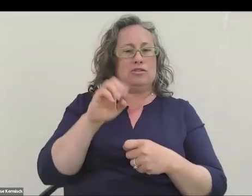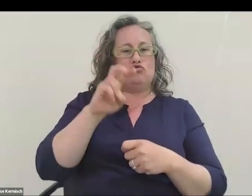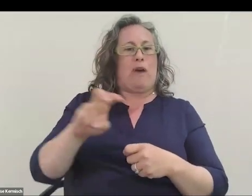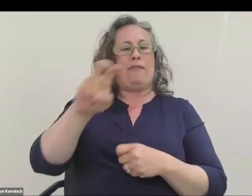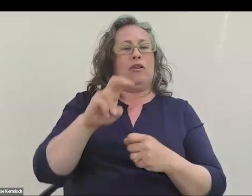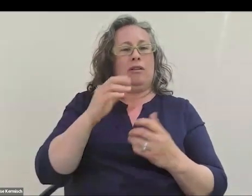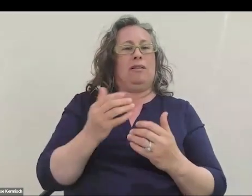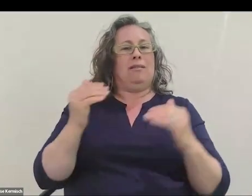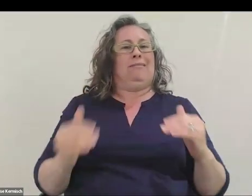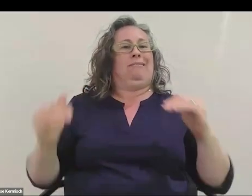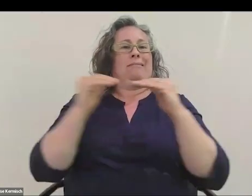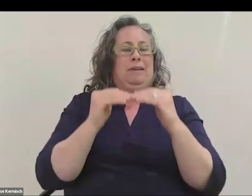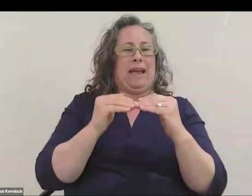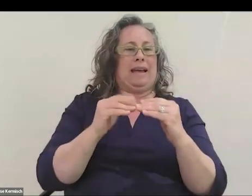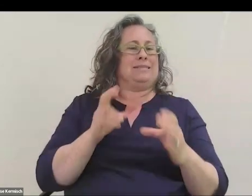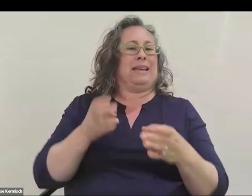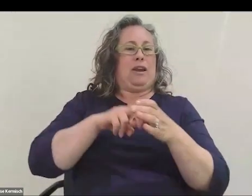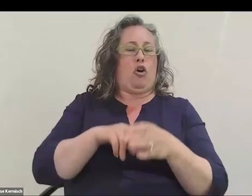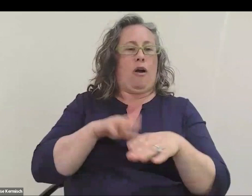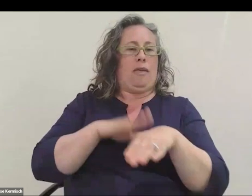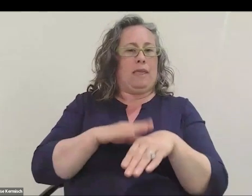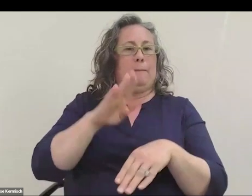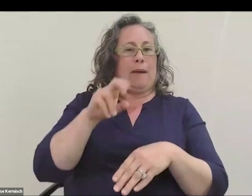That was the moment for me when space travel stopped